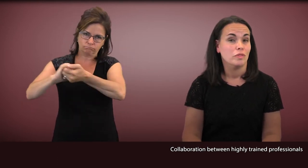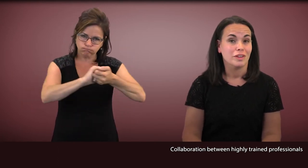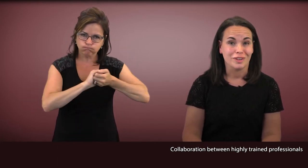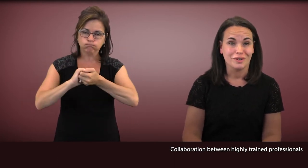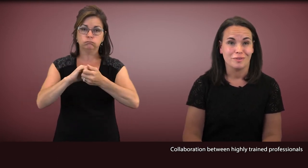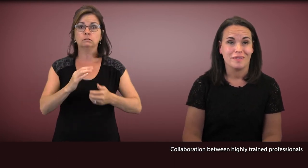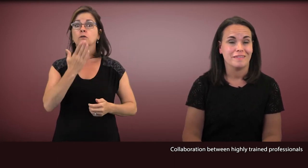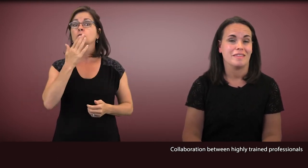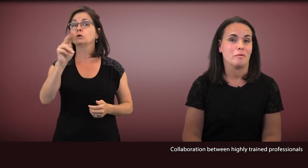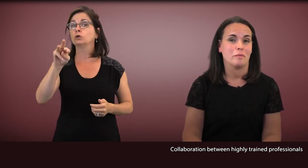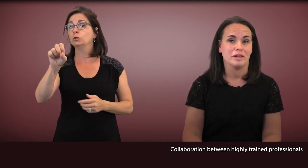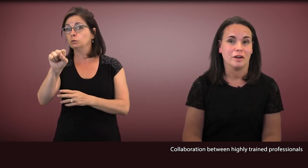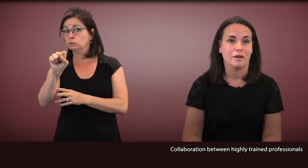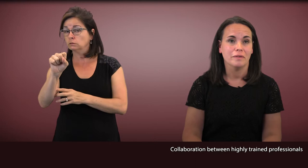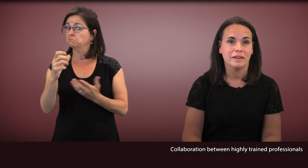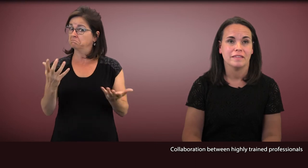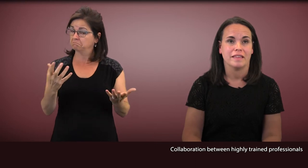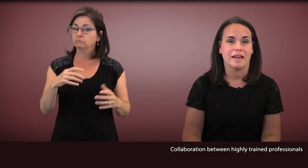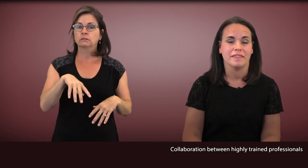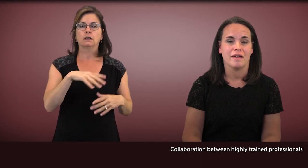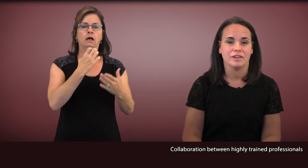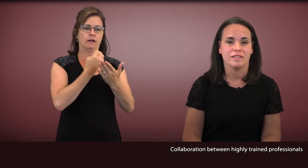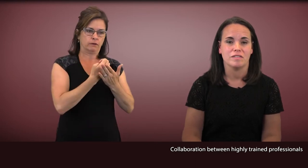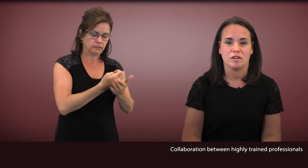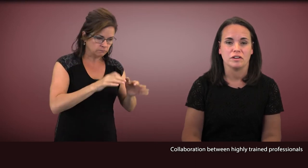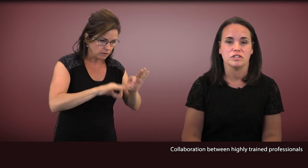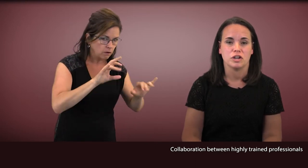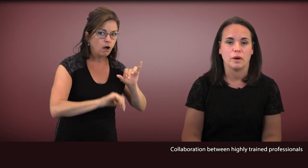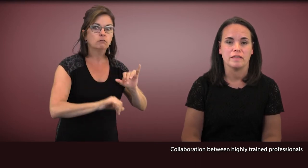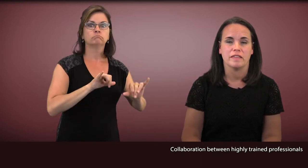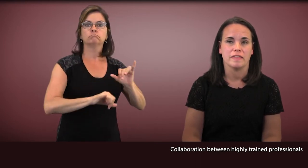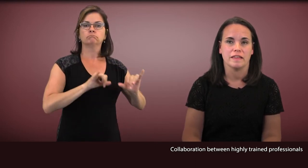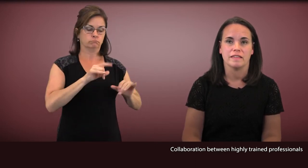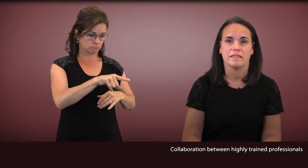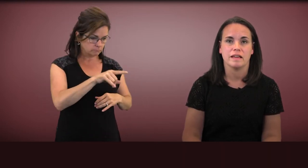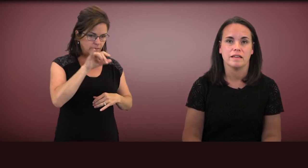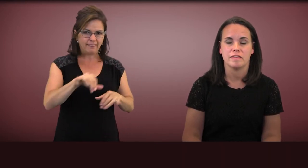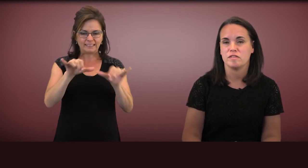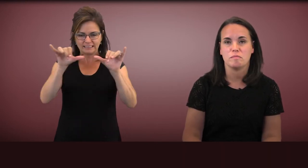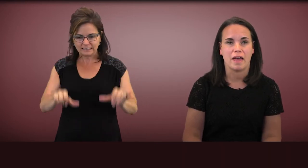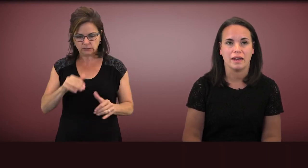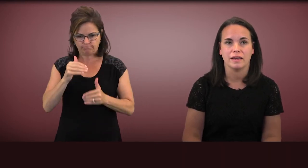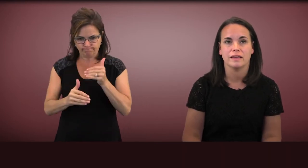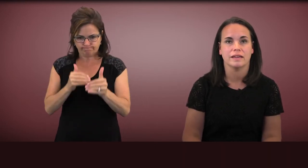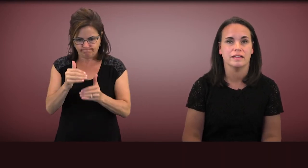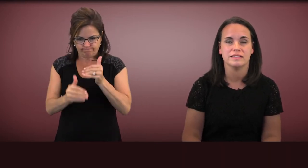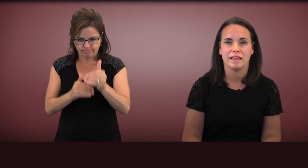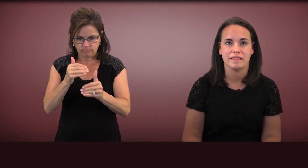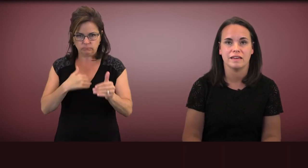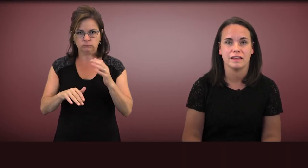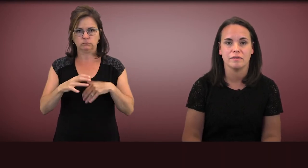The good news is that what we know is that the evidence is starting to show us that this systematic intensity